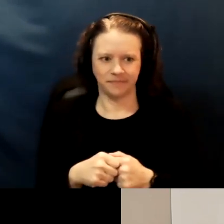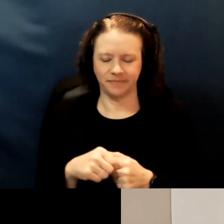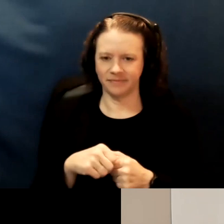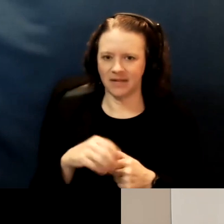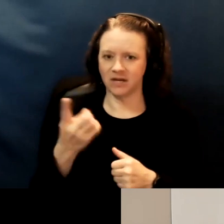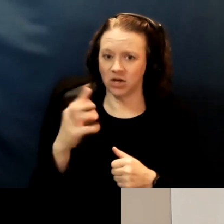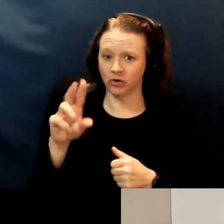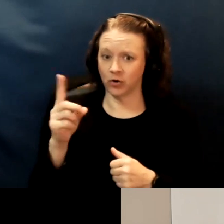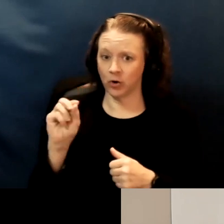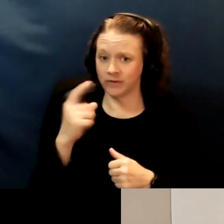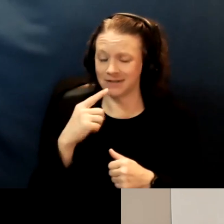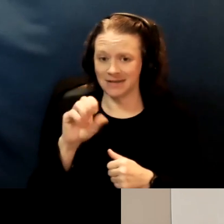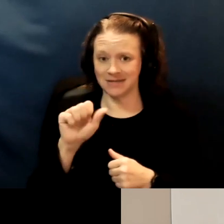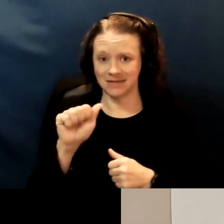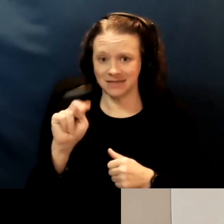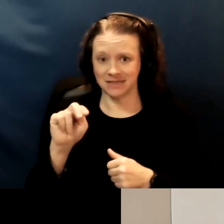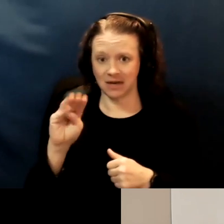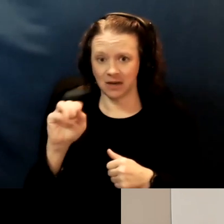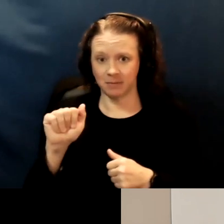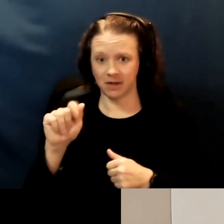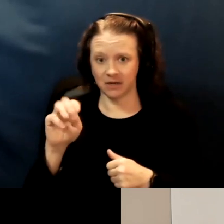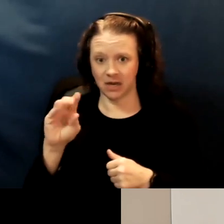So, San Mateo County is doing in-home vaccinations.